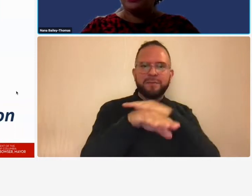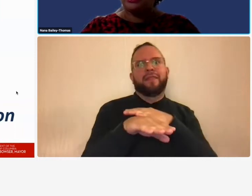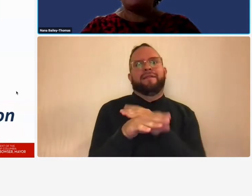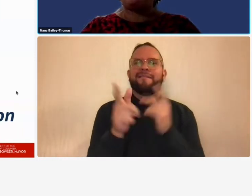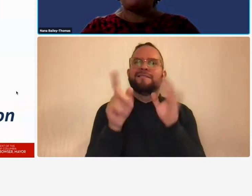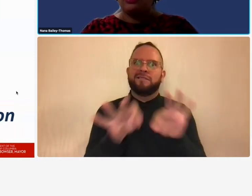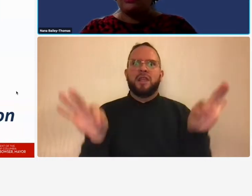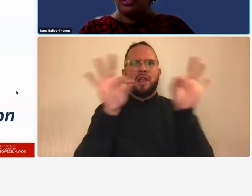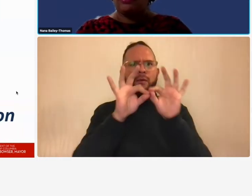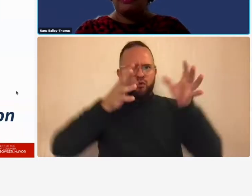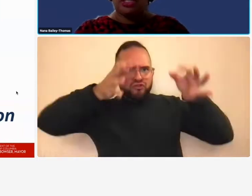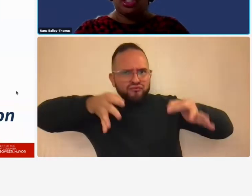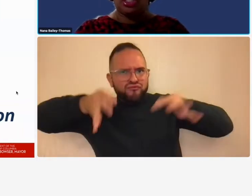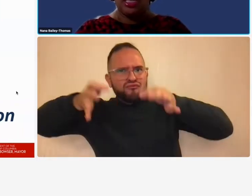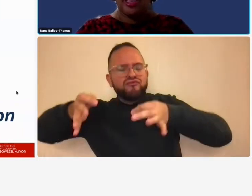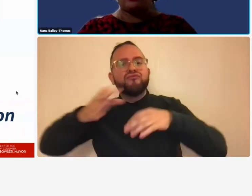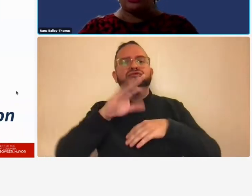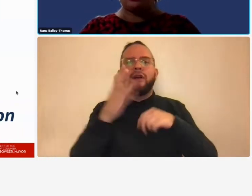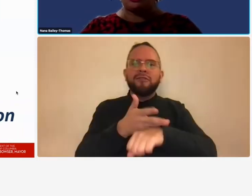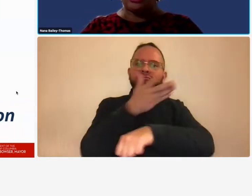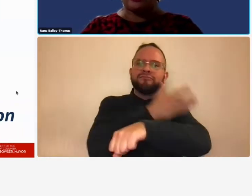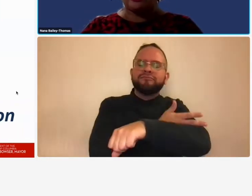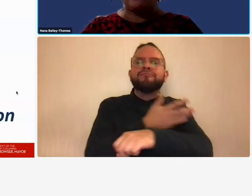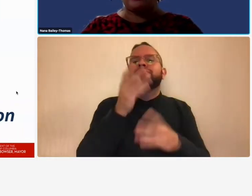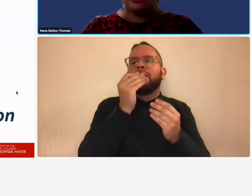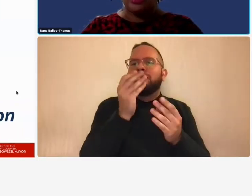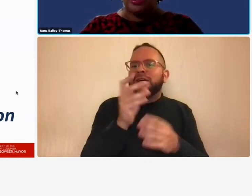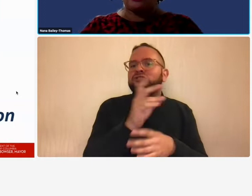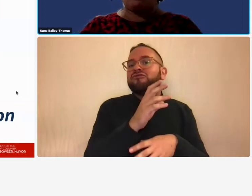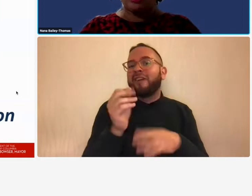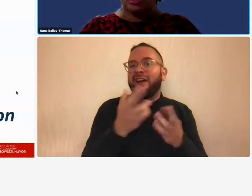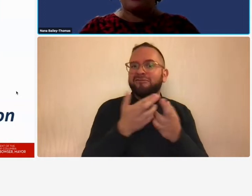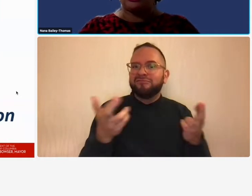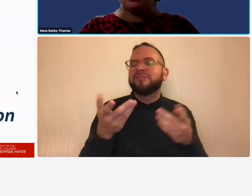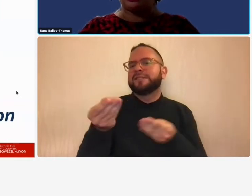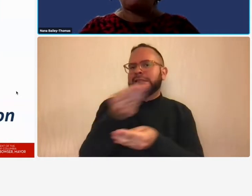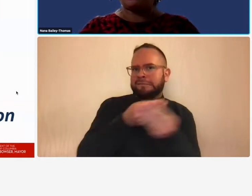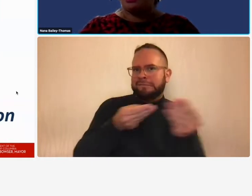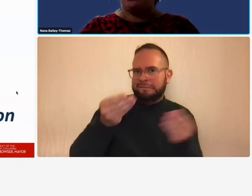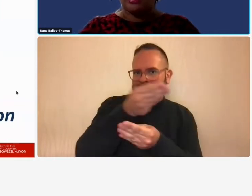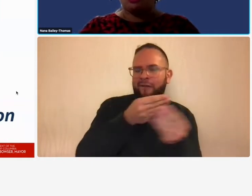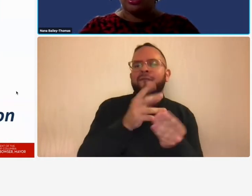improving information and resource sharing and growing opportunities for small minority